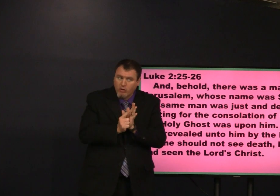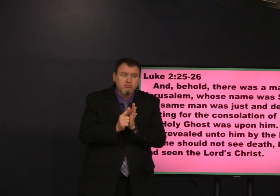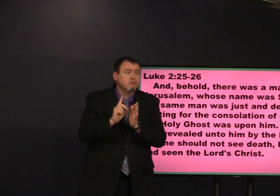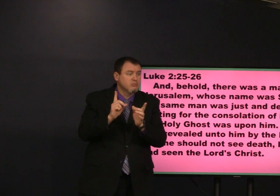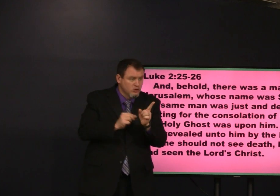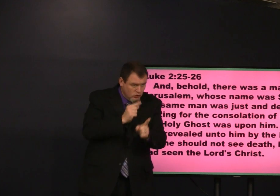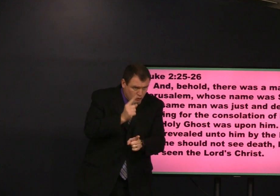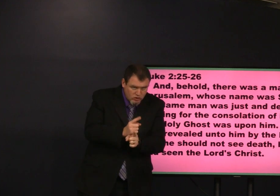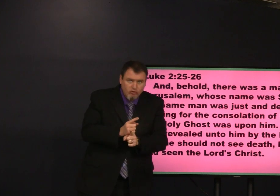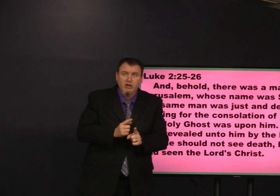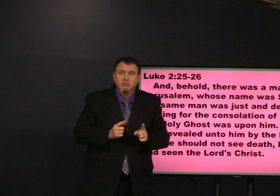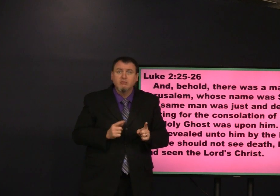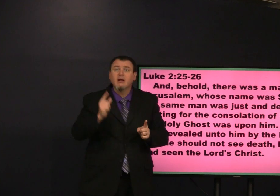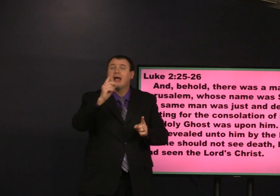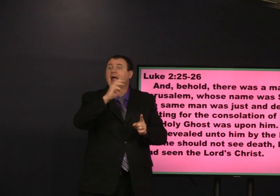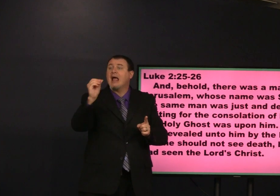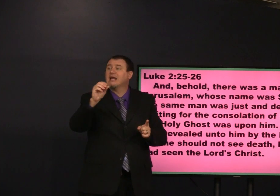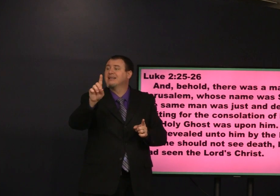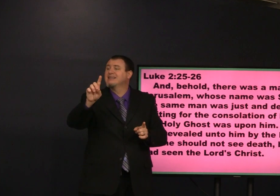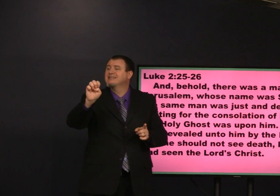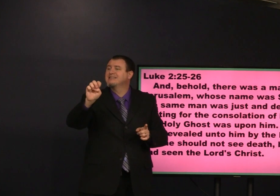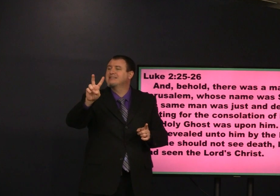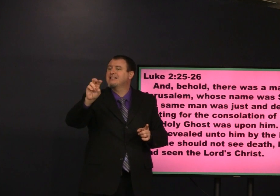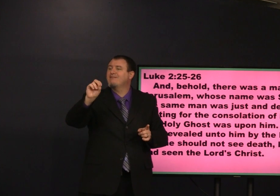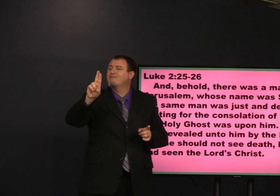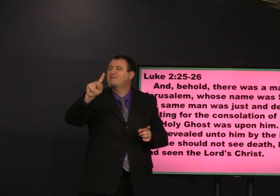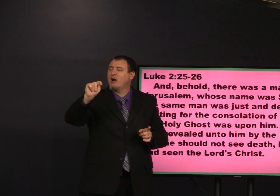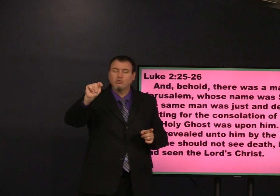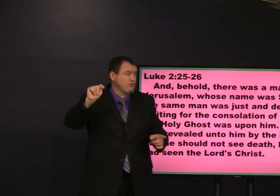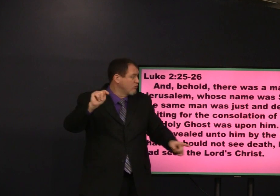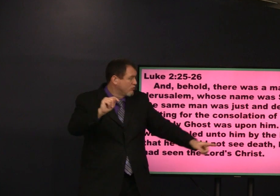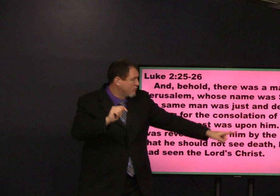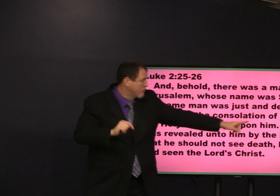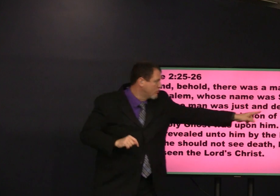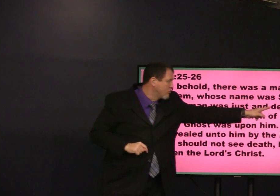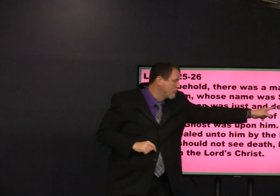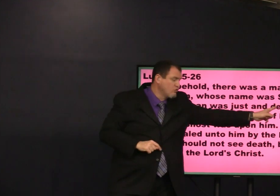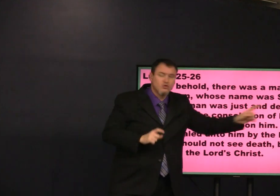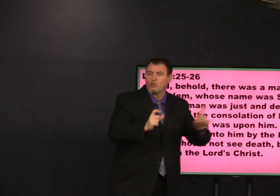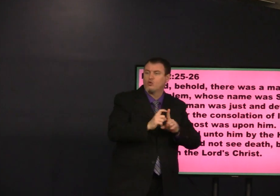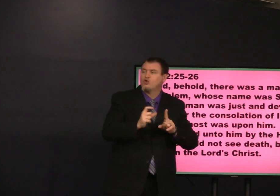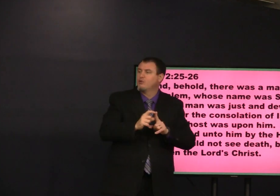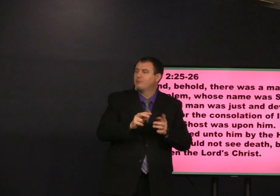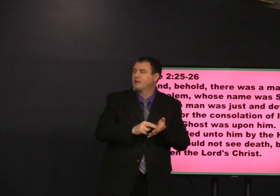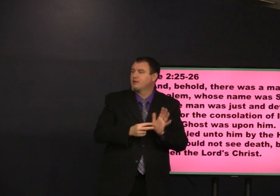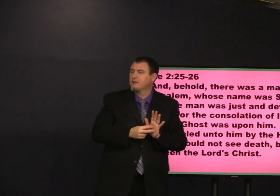he followed the law he's a righteous person and devoted devout